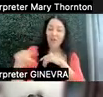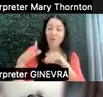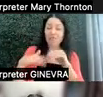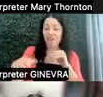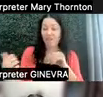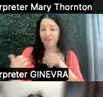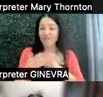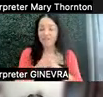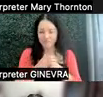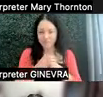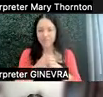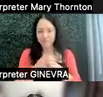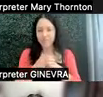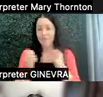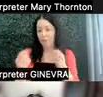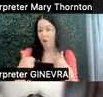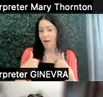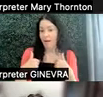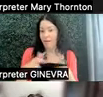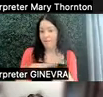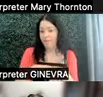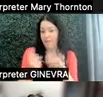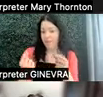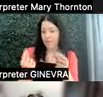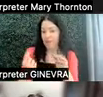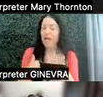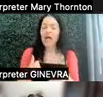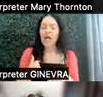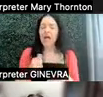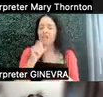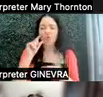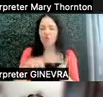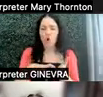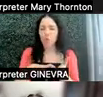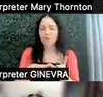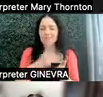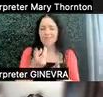So I typically don't really notice the hum of electronics.